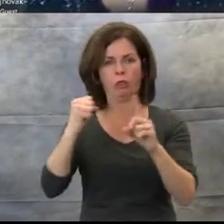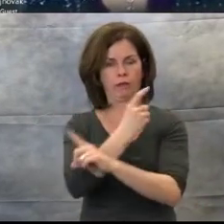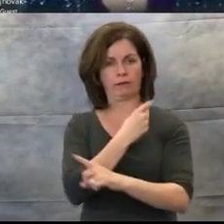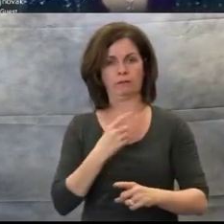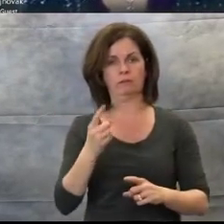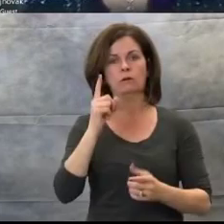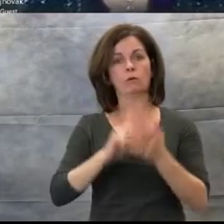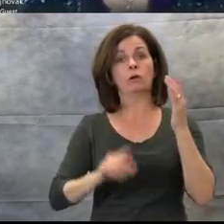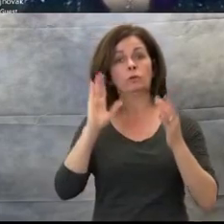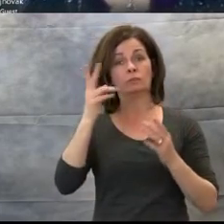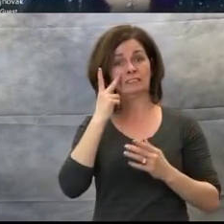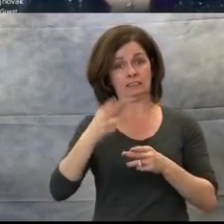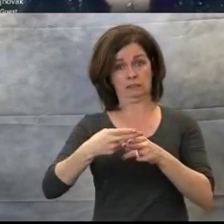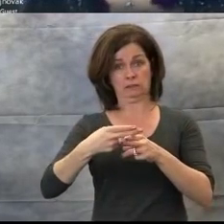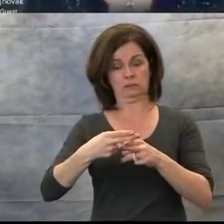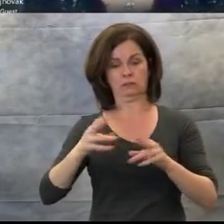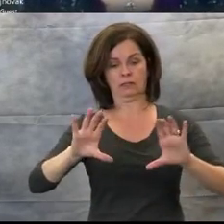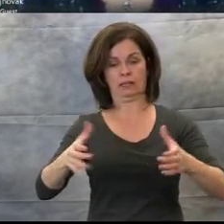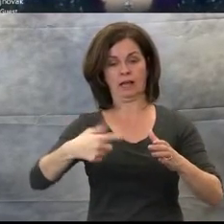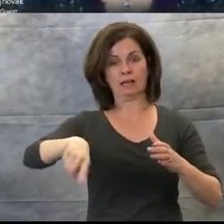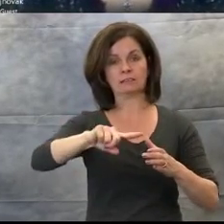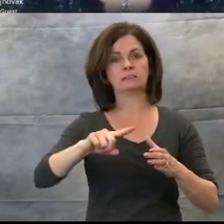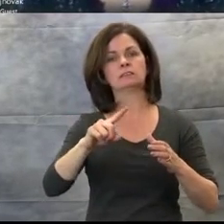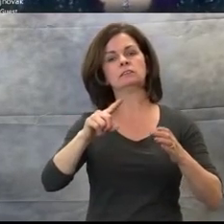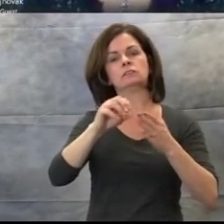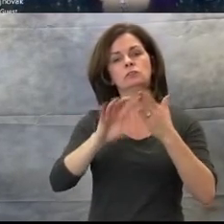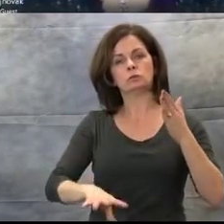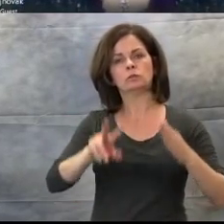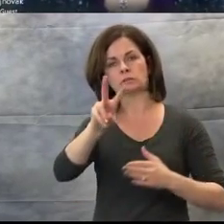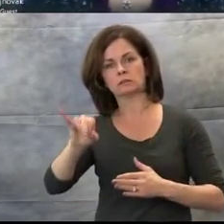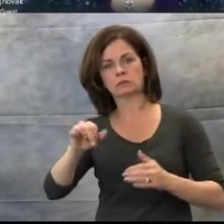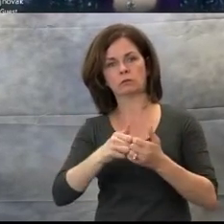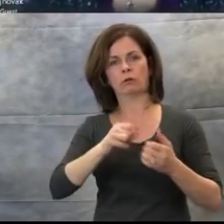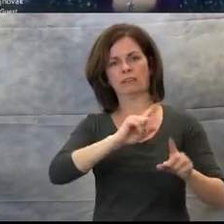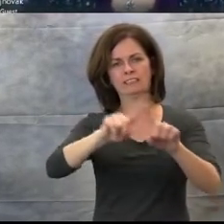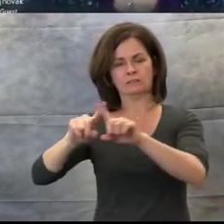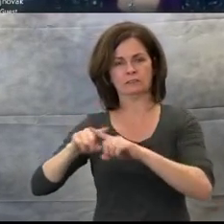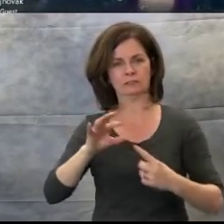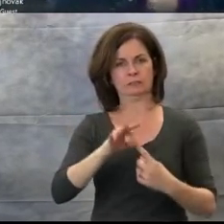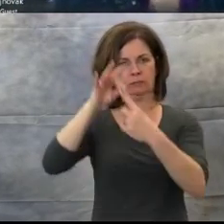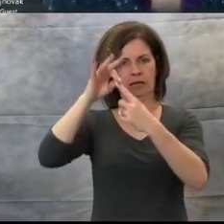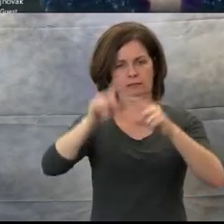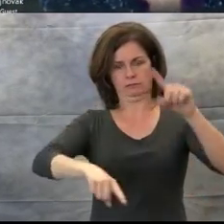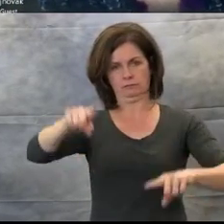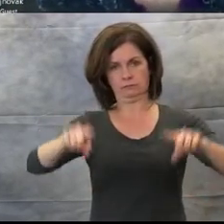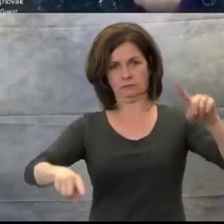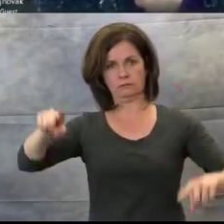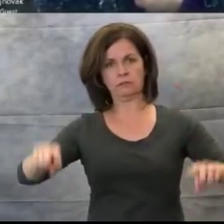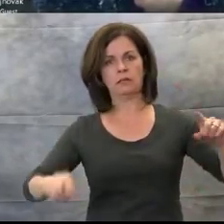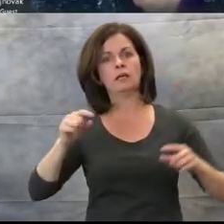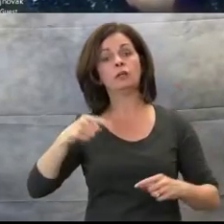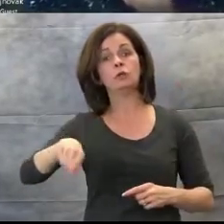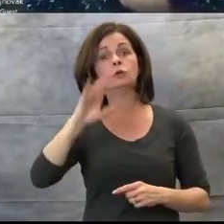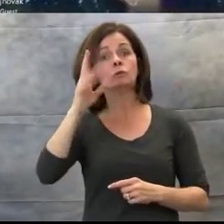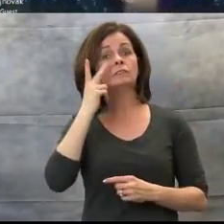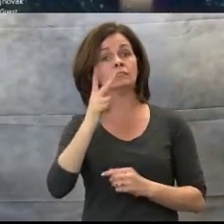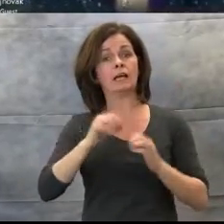exceptionalities. You are about to see how to use music to teach a social skill such as staying on topic.